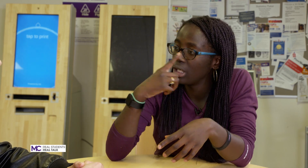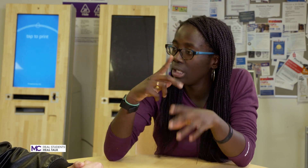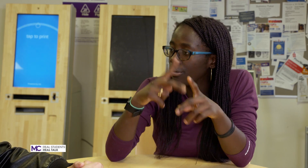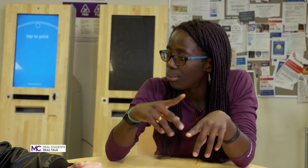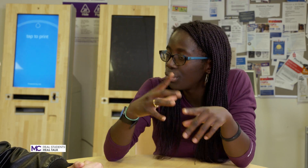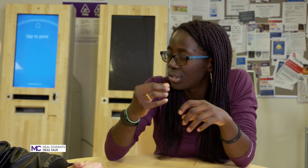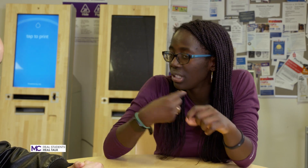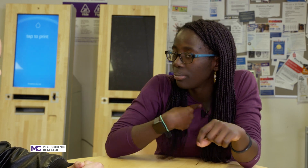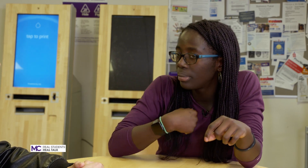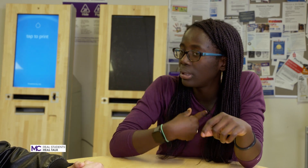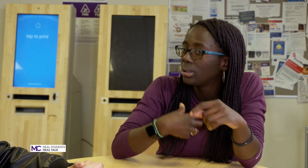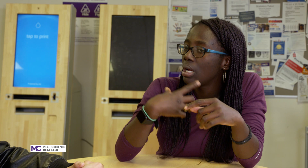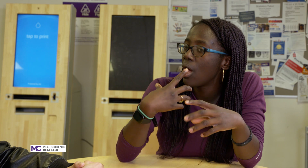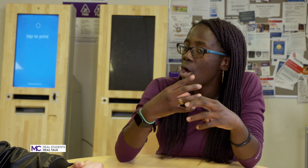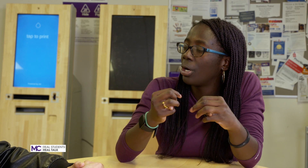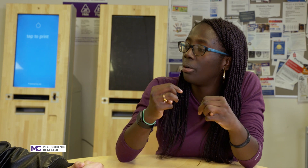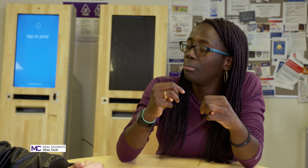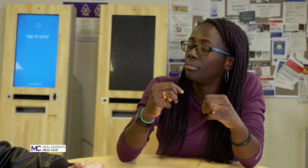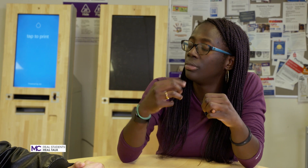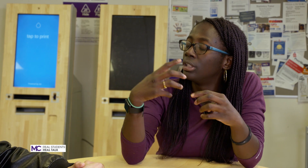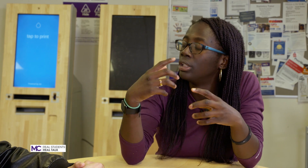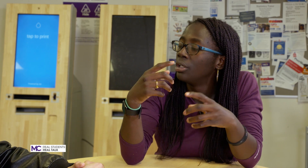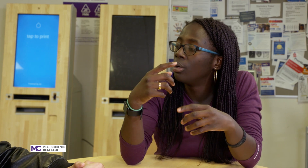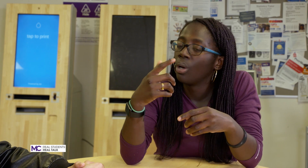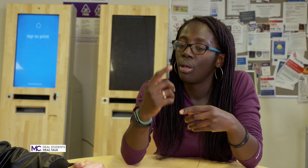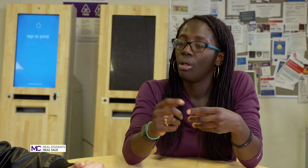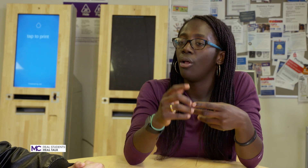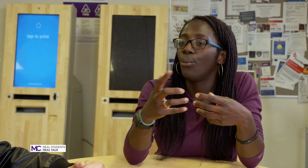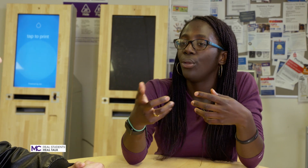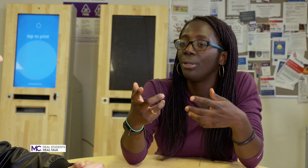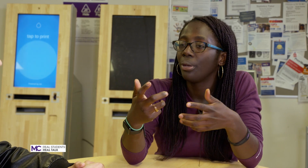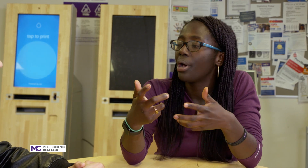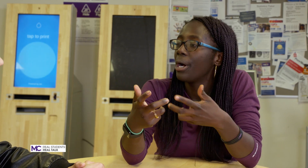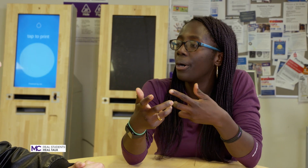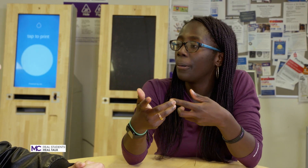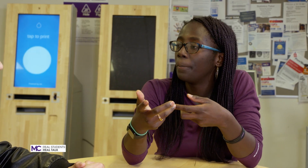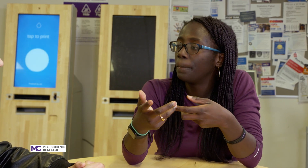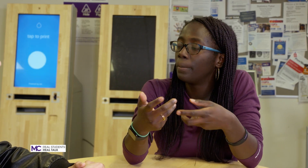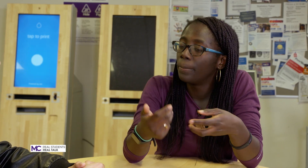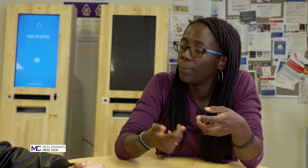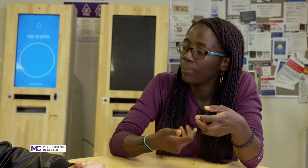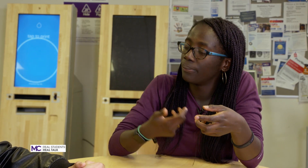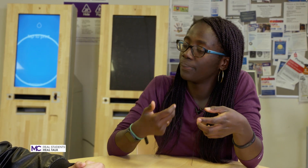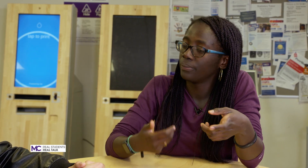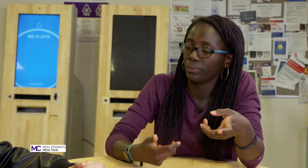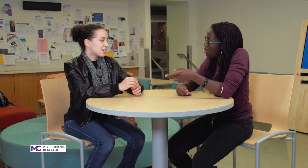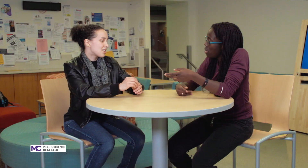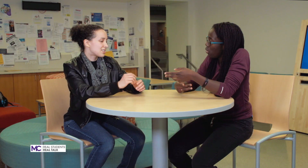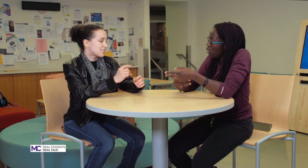the him putting in me the is it